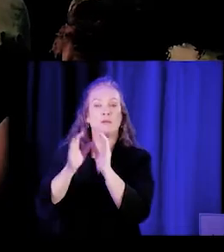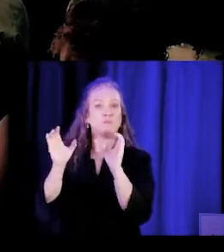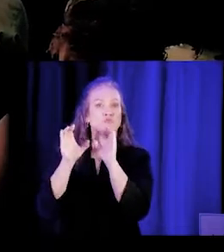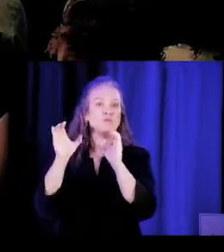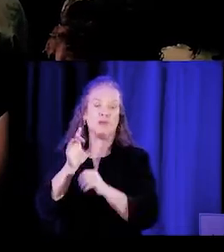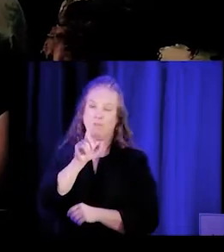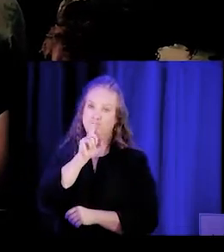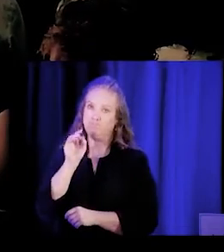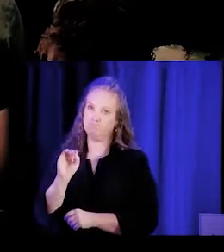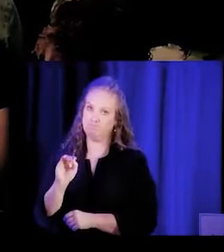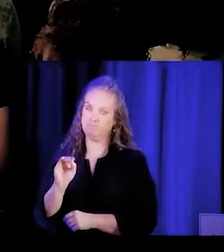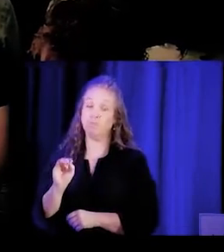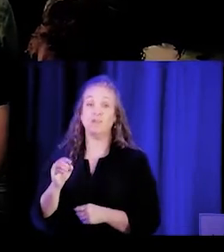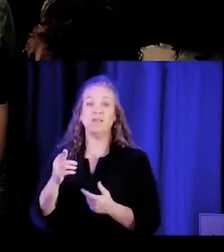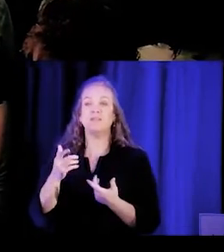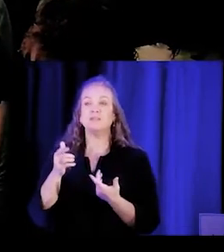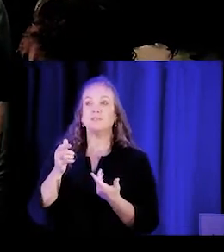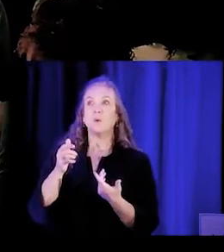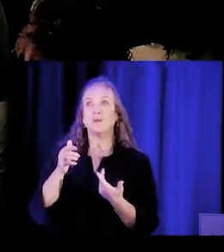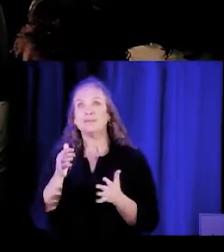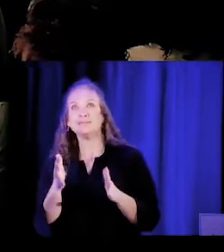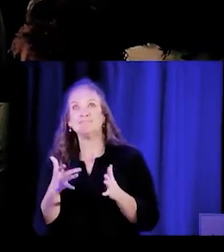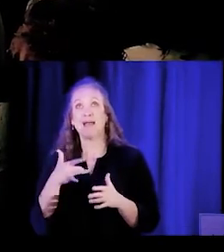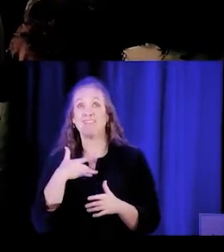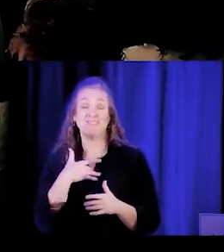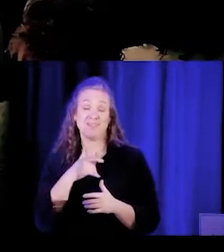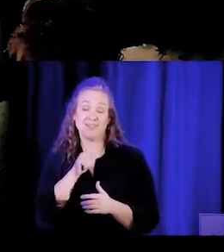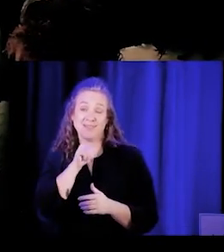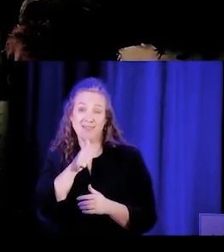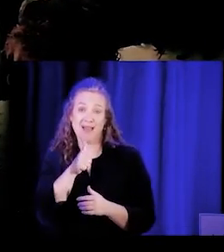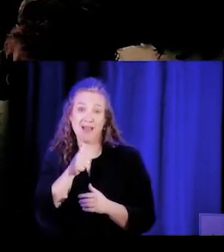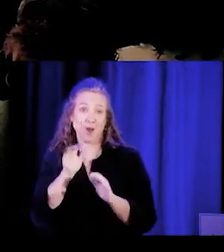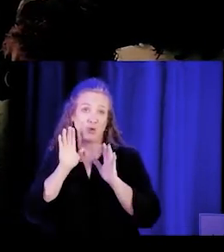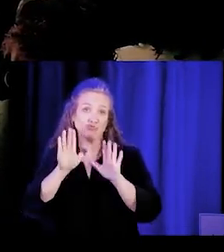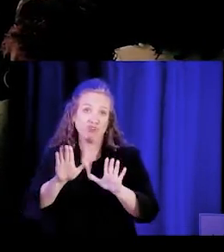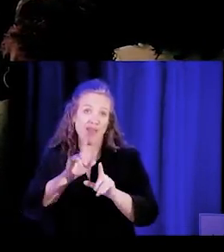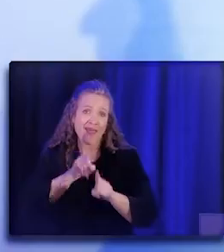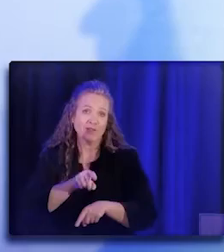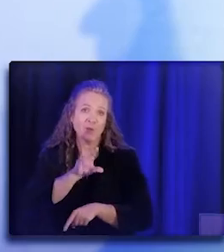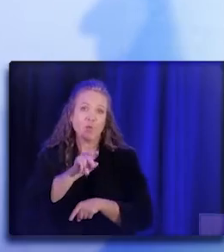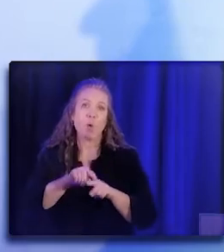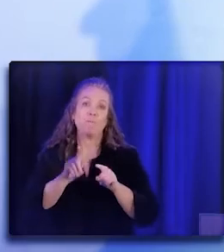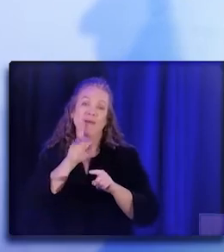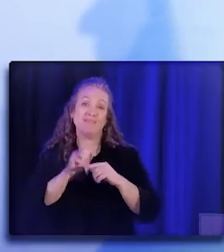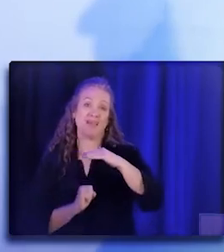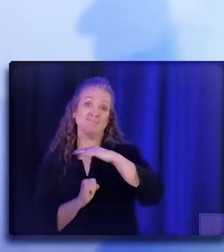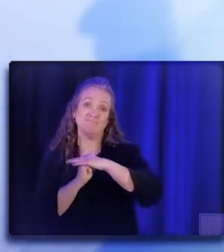So I don't think that's a satisfactory answer, but that's as far as we are able to go. Thank you, Elia.